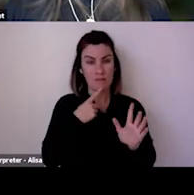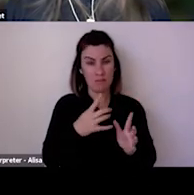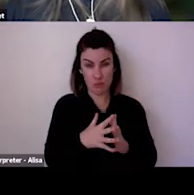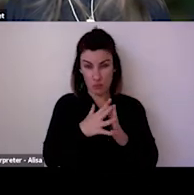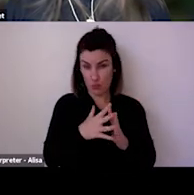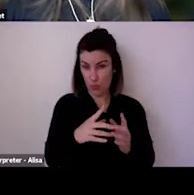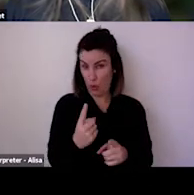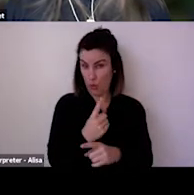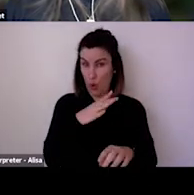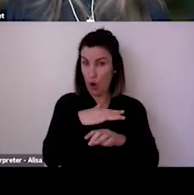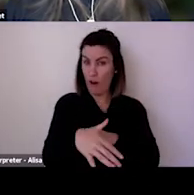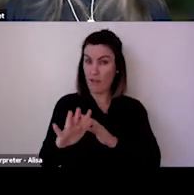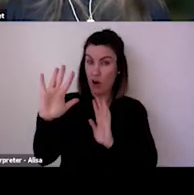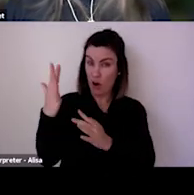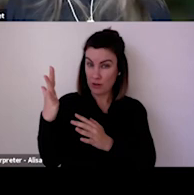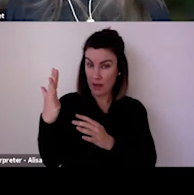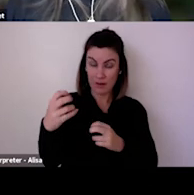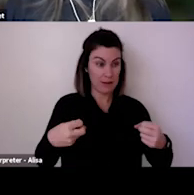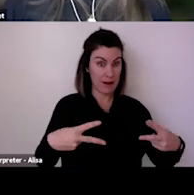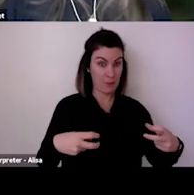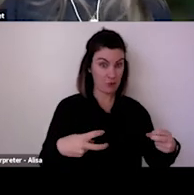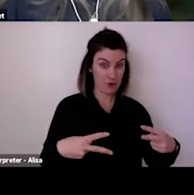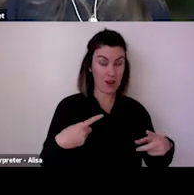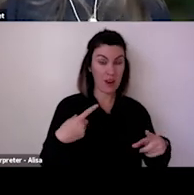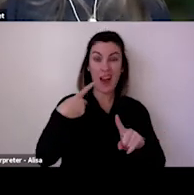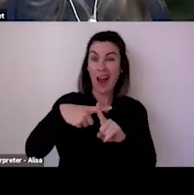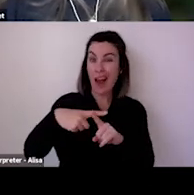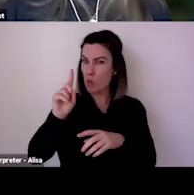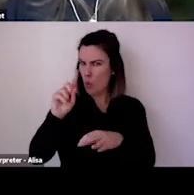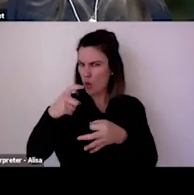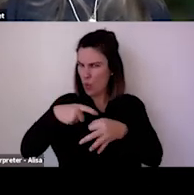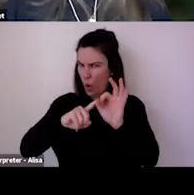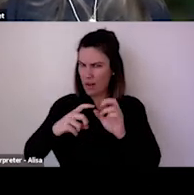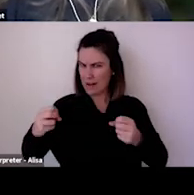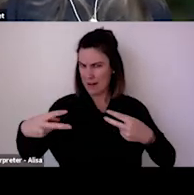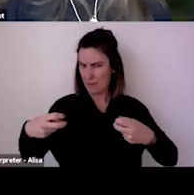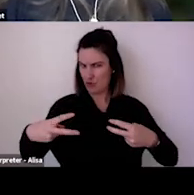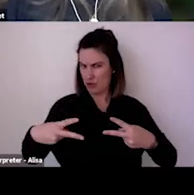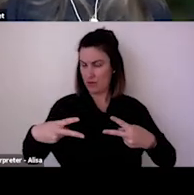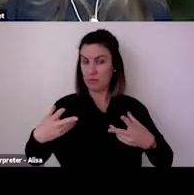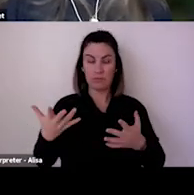and border closures, one key challenge for our sector is around ticketing policies and